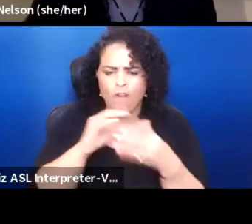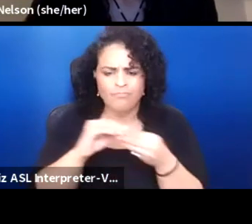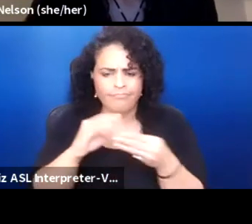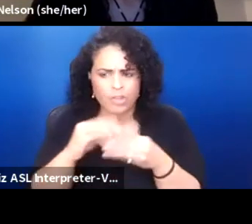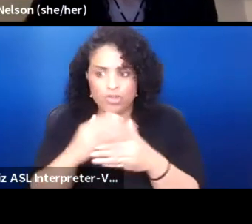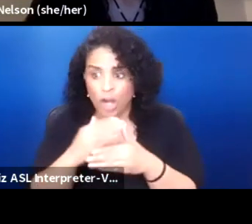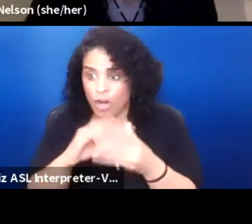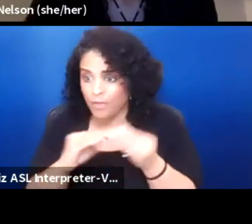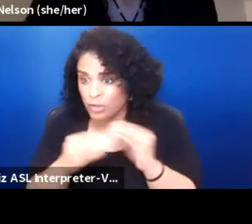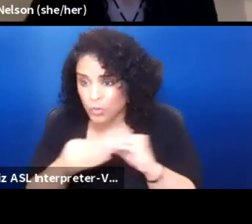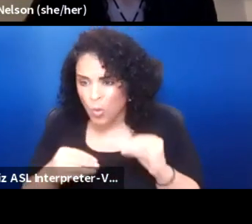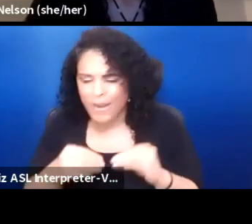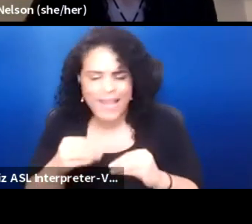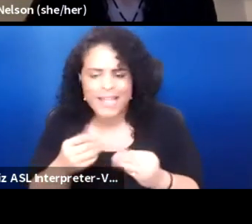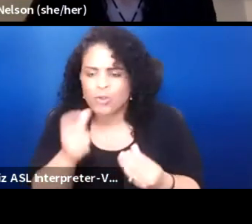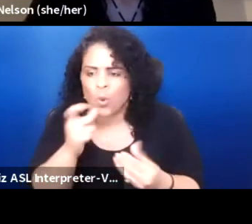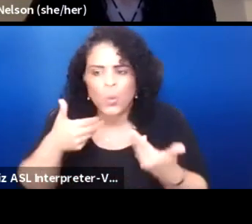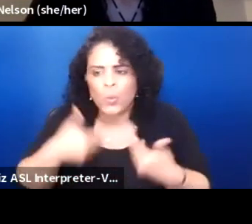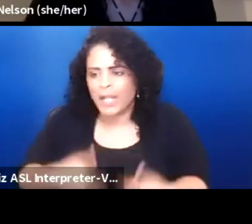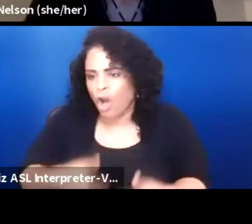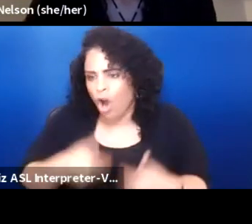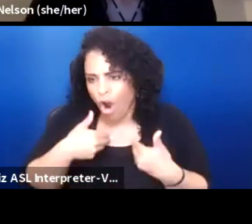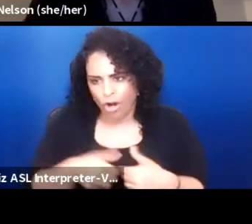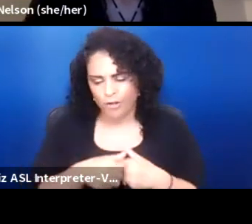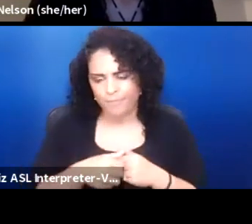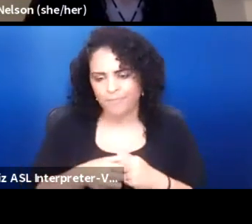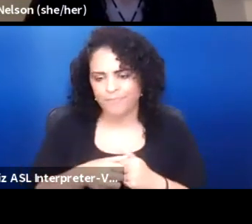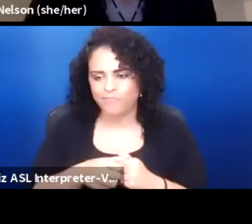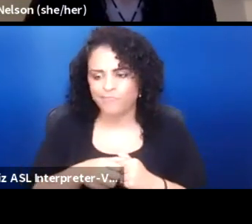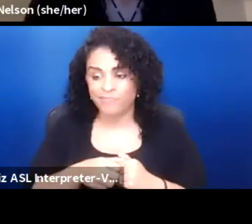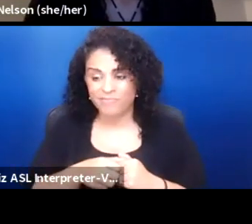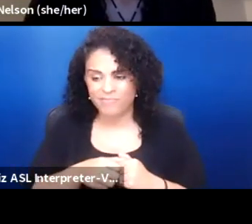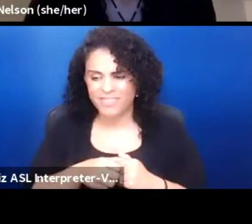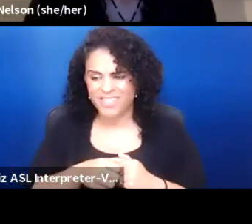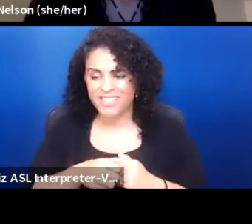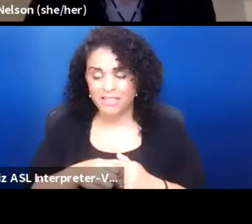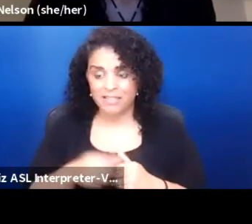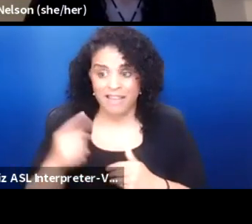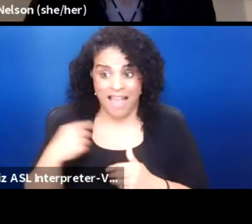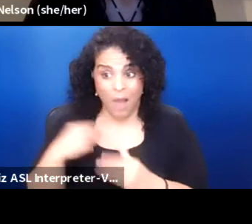It's just who we are. So I was taught that to be Dakota,